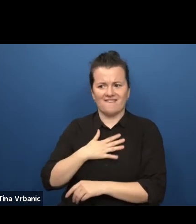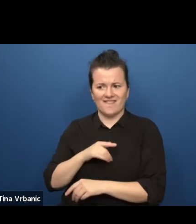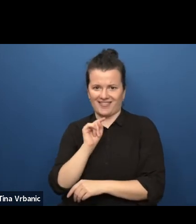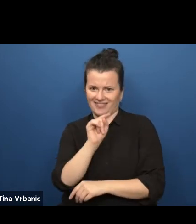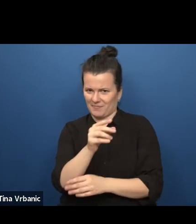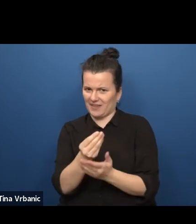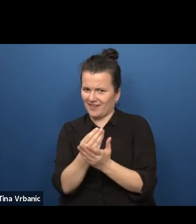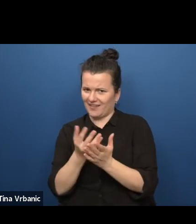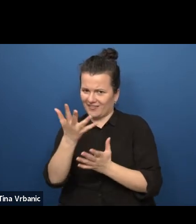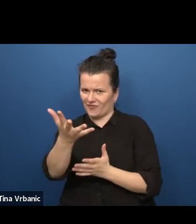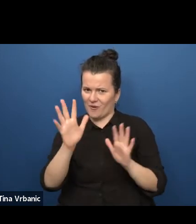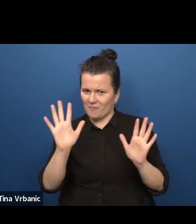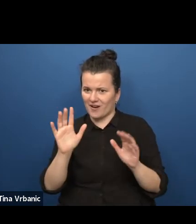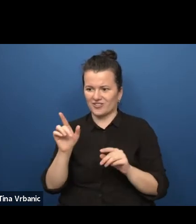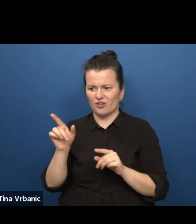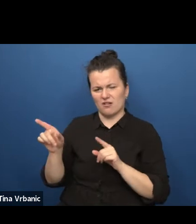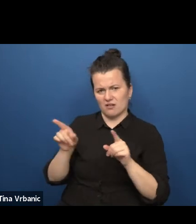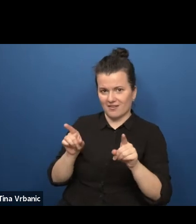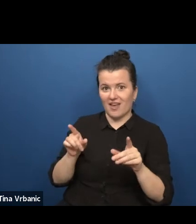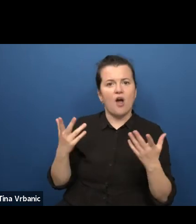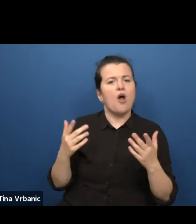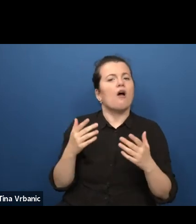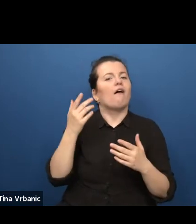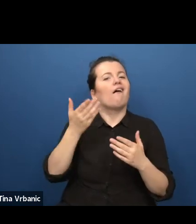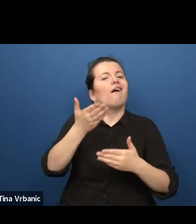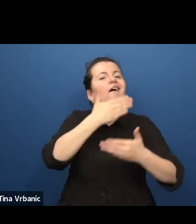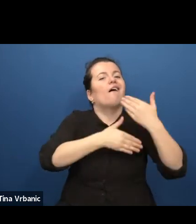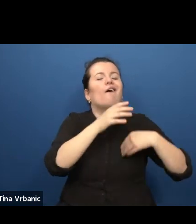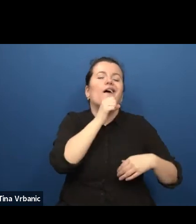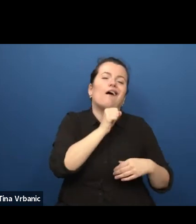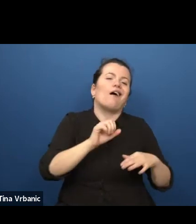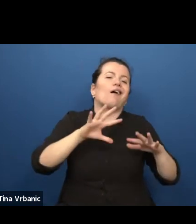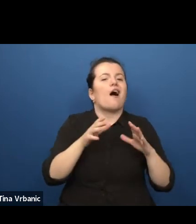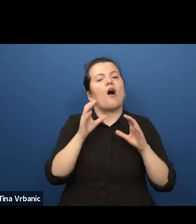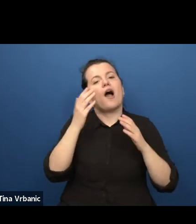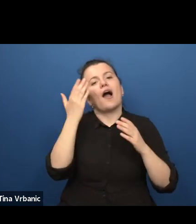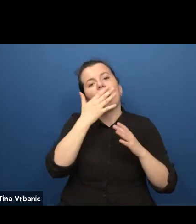The continuous reinvention of the old format of the classroom play